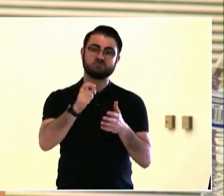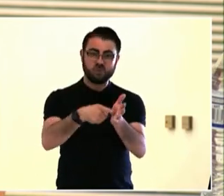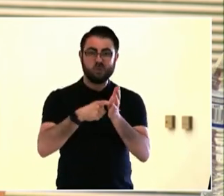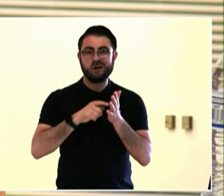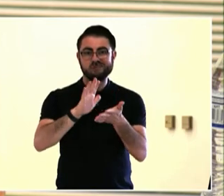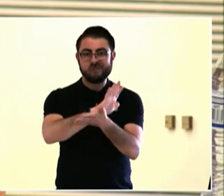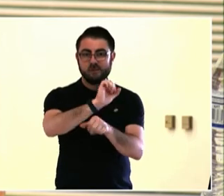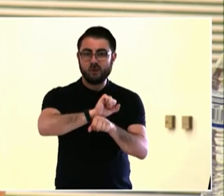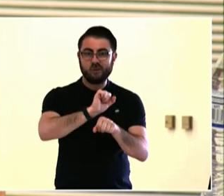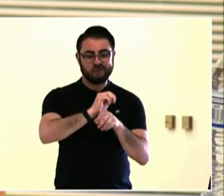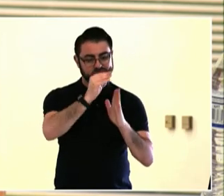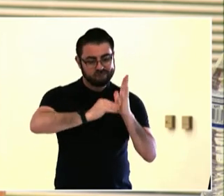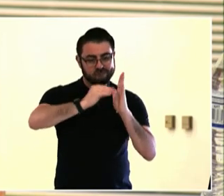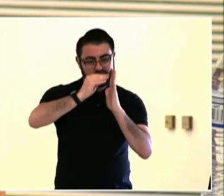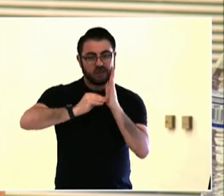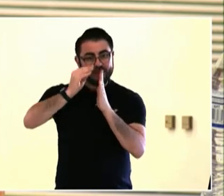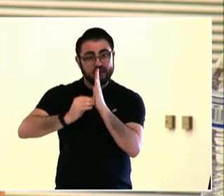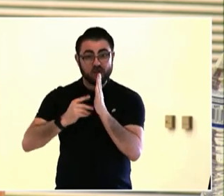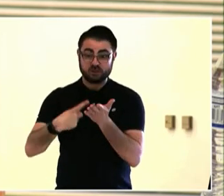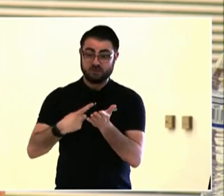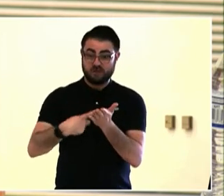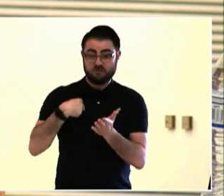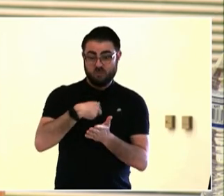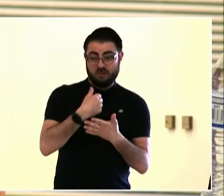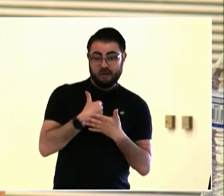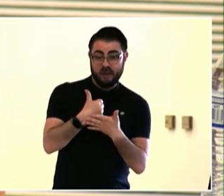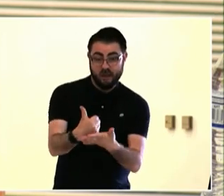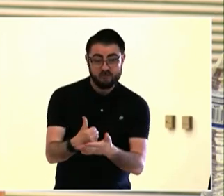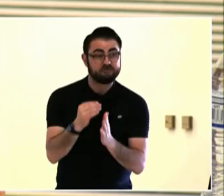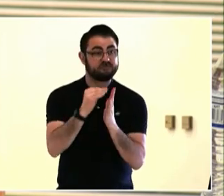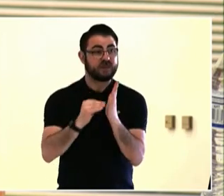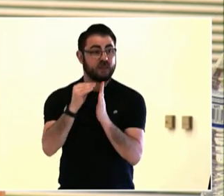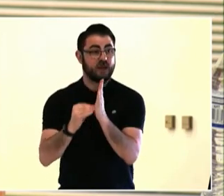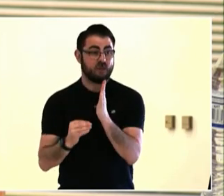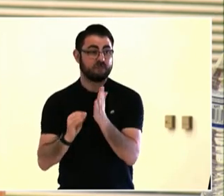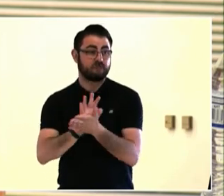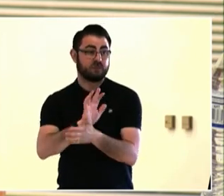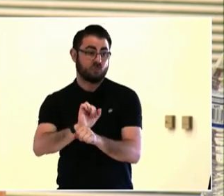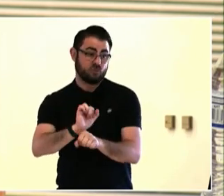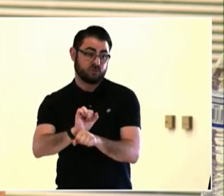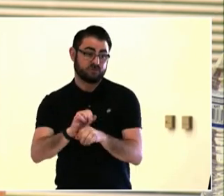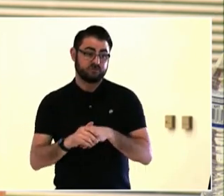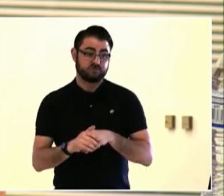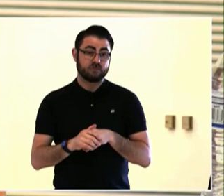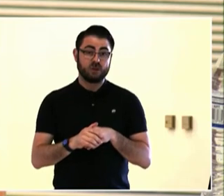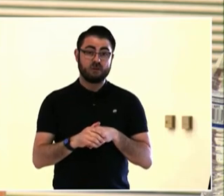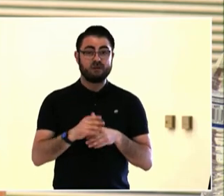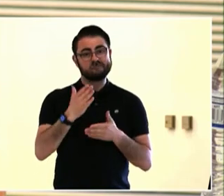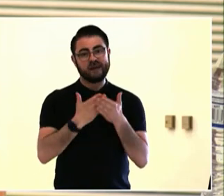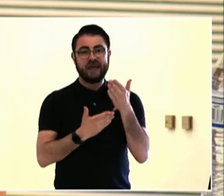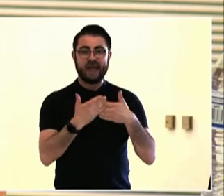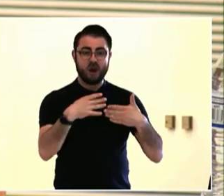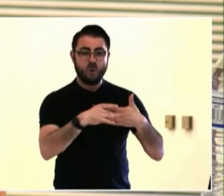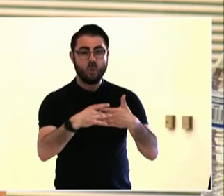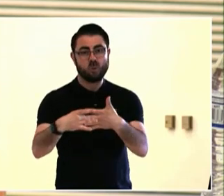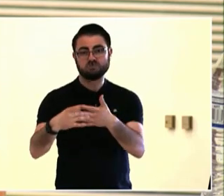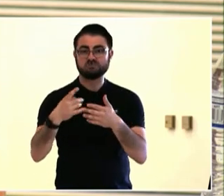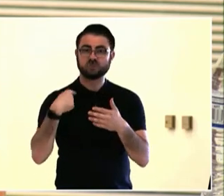yesterday, is in other words, expertize. It's a form of experience.